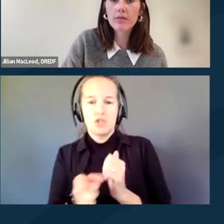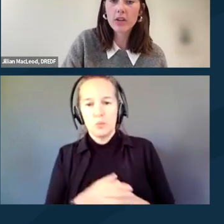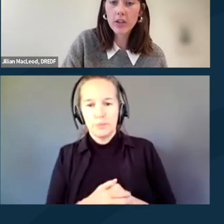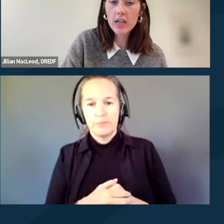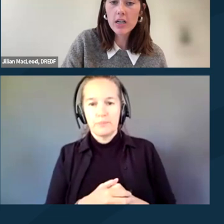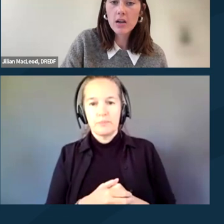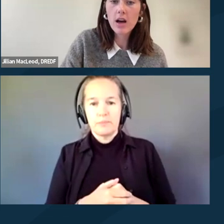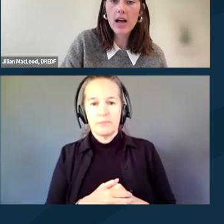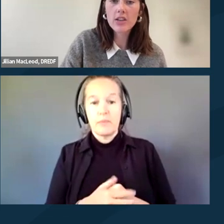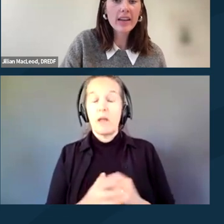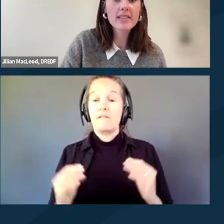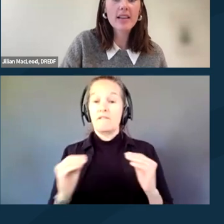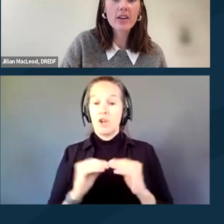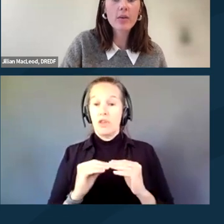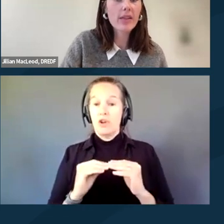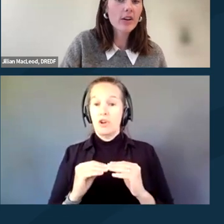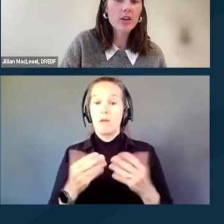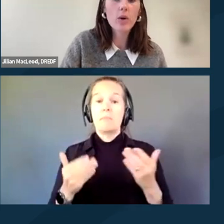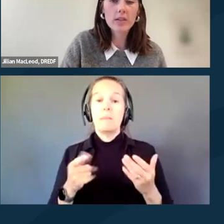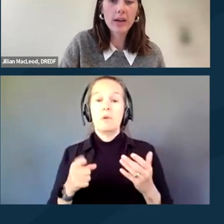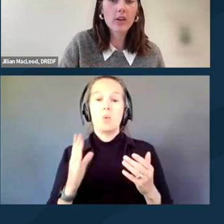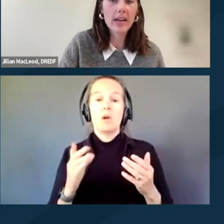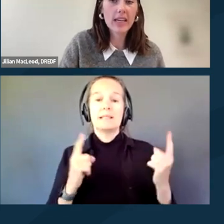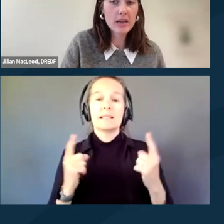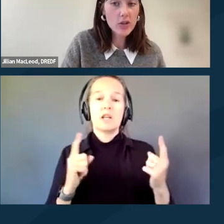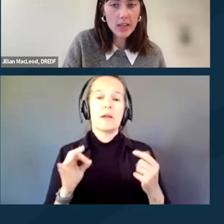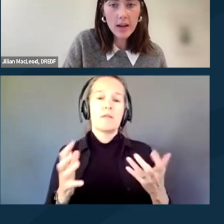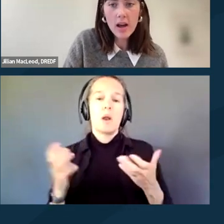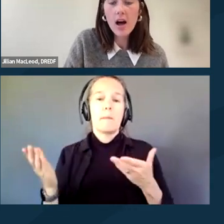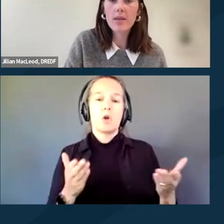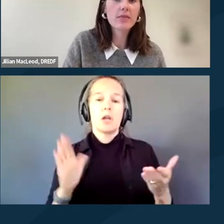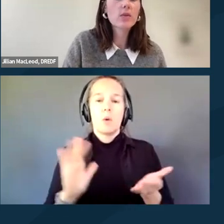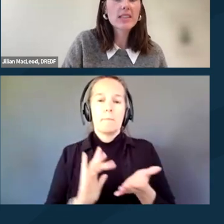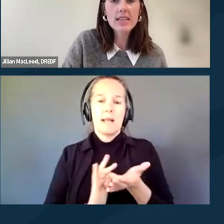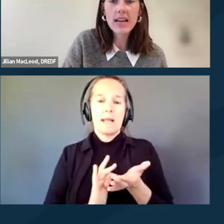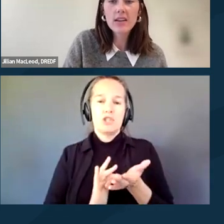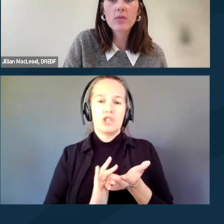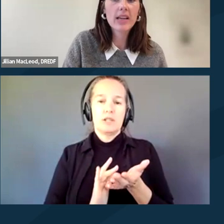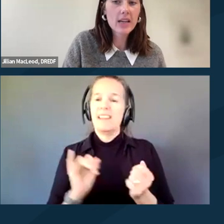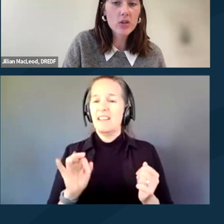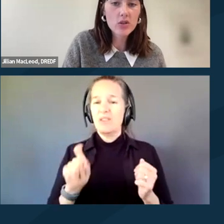Further, you might consider whether you want to bring your medication. If you need to take your medication